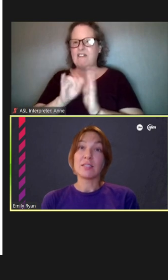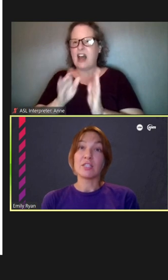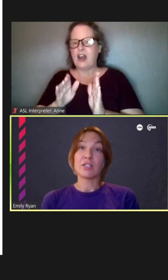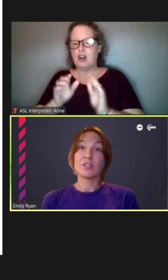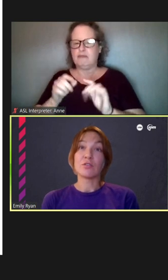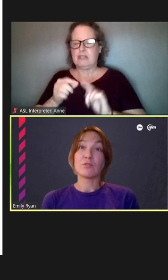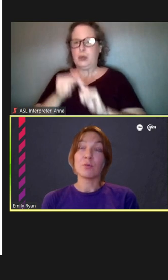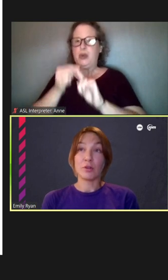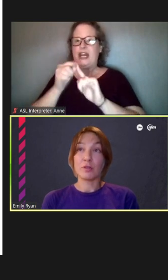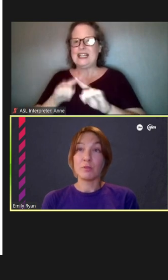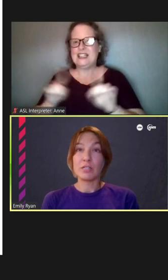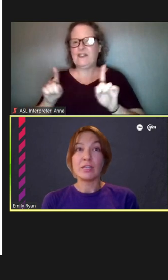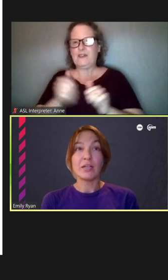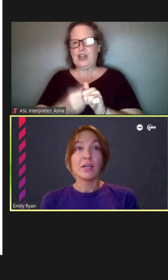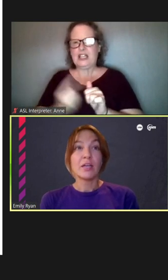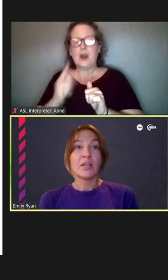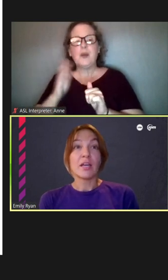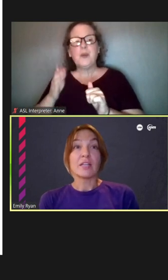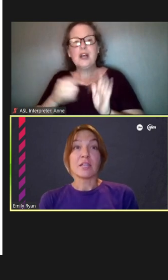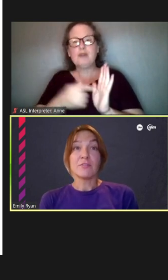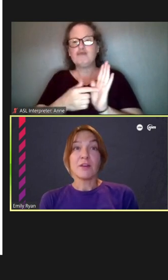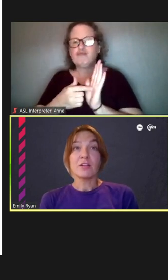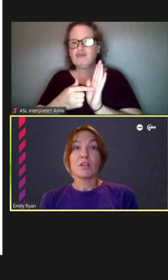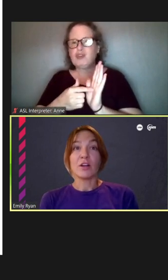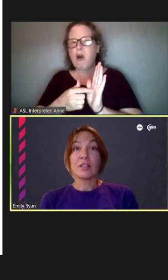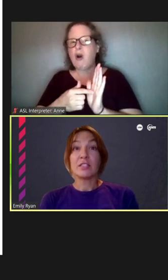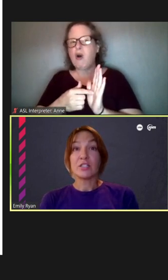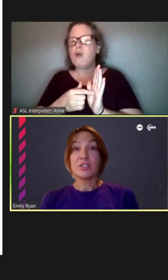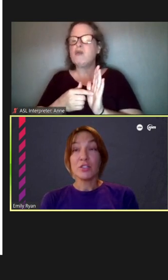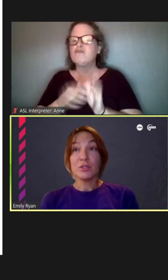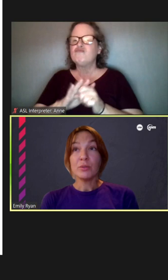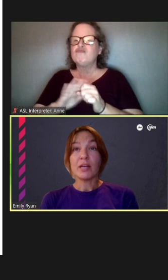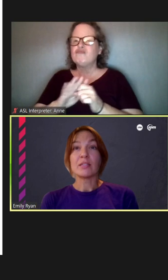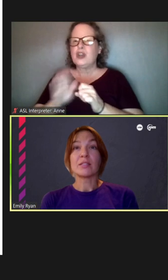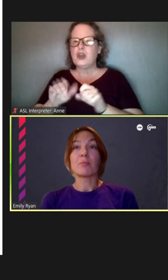the stations for your community. The Identifiers are in addition to and